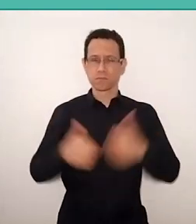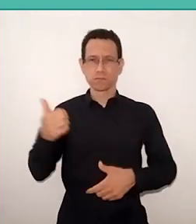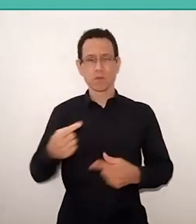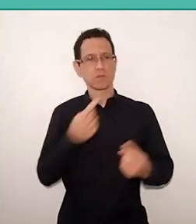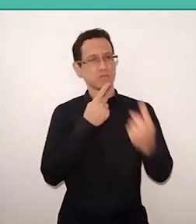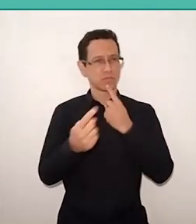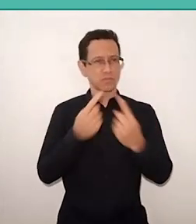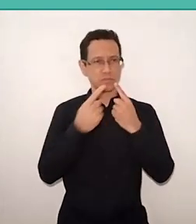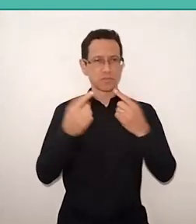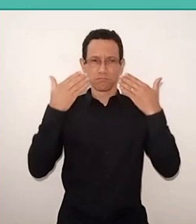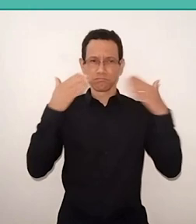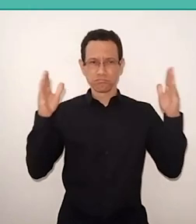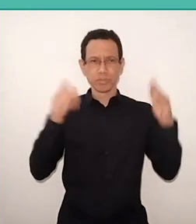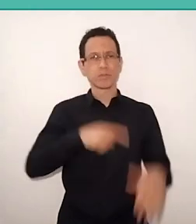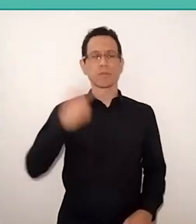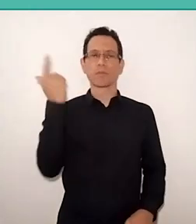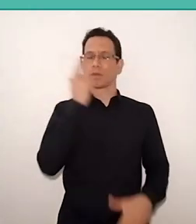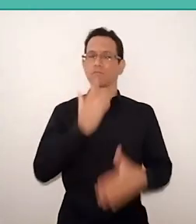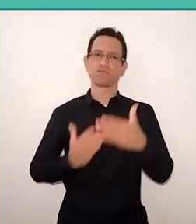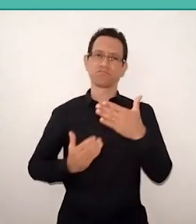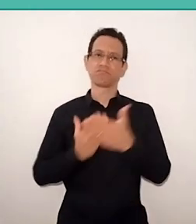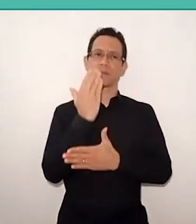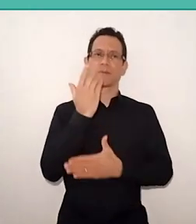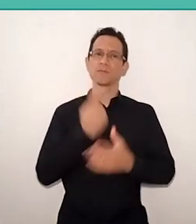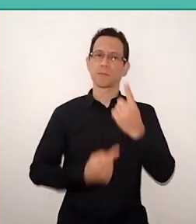so we can overcome, in fact, this world